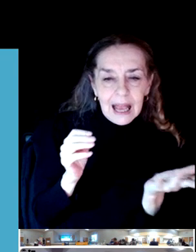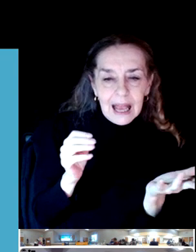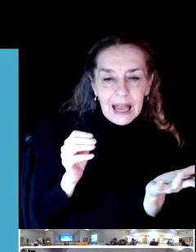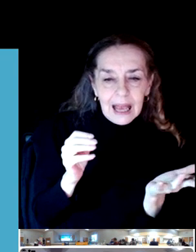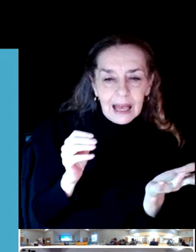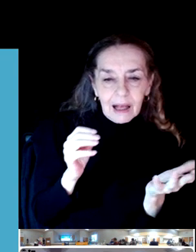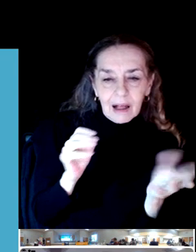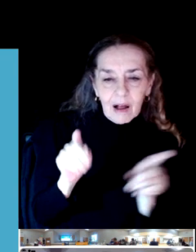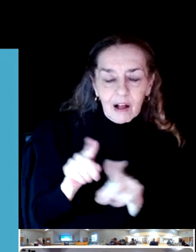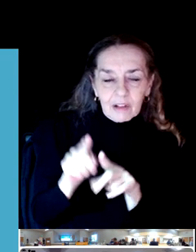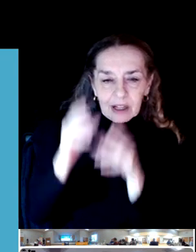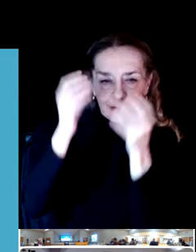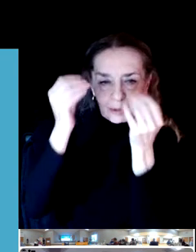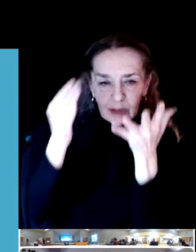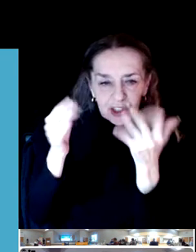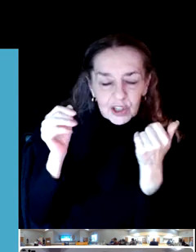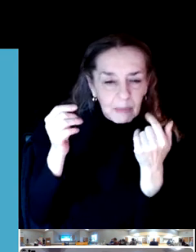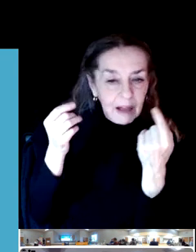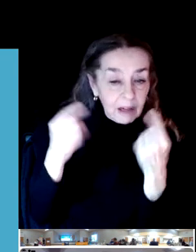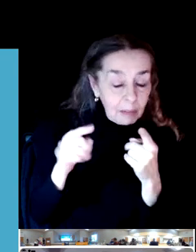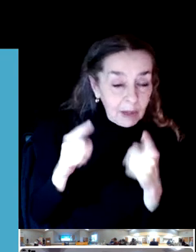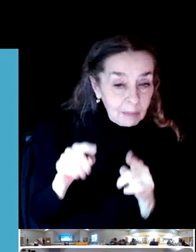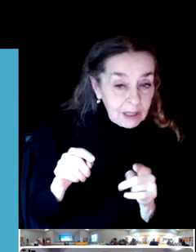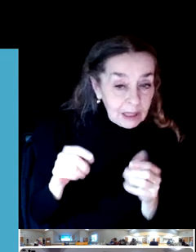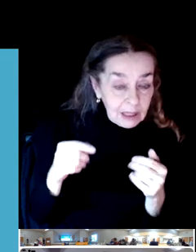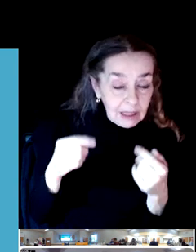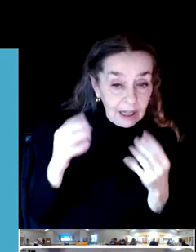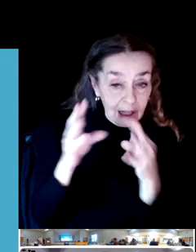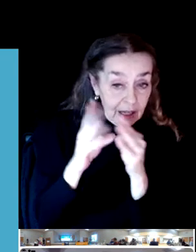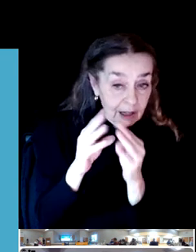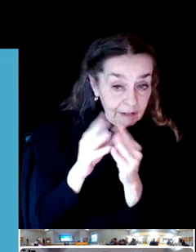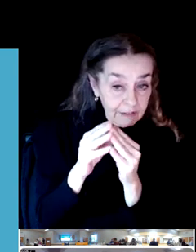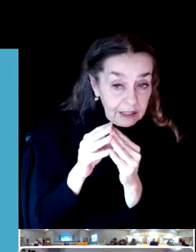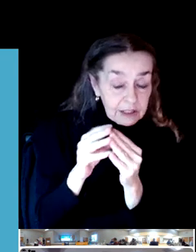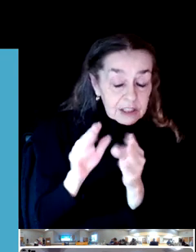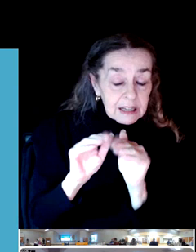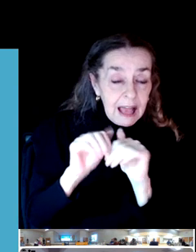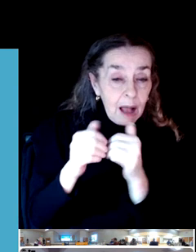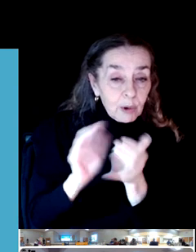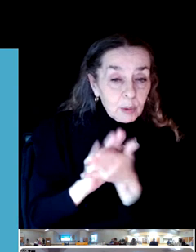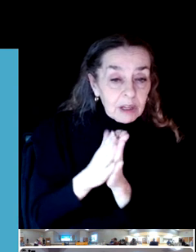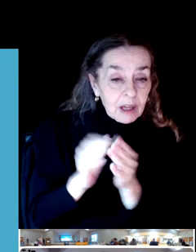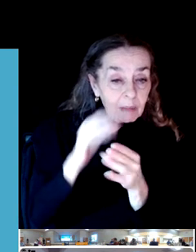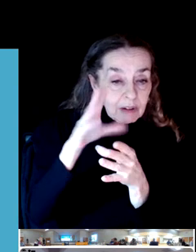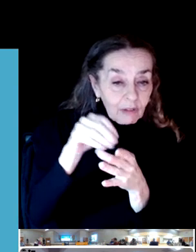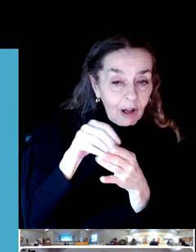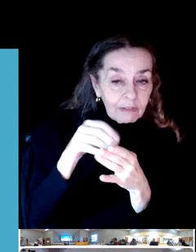plan. Please do continue to give your feedback throughout the process.